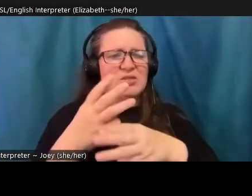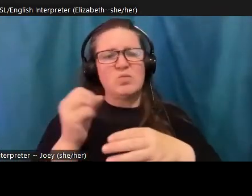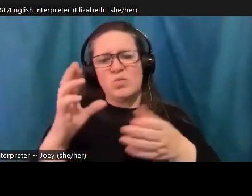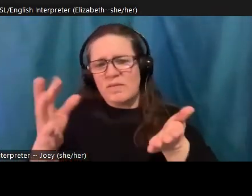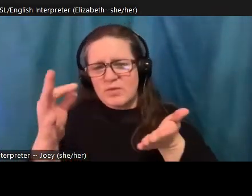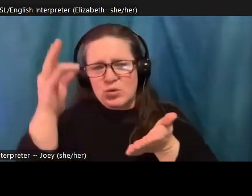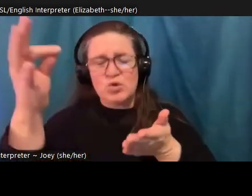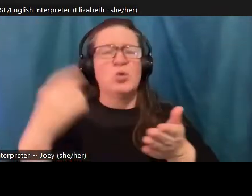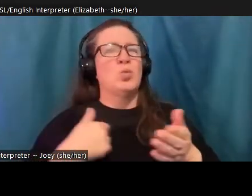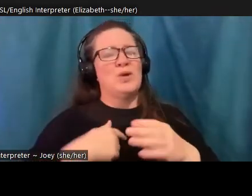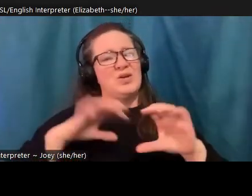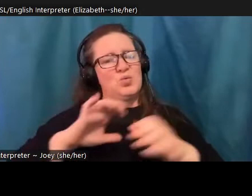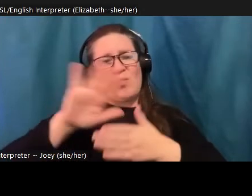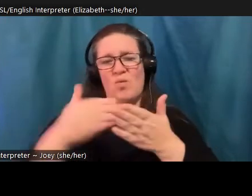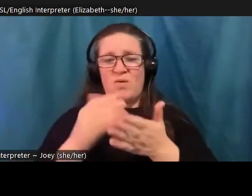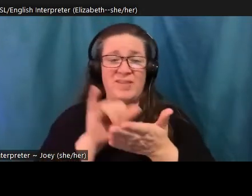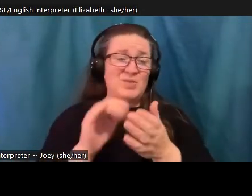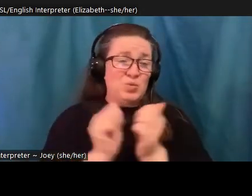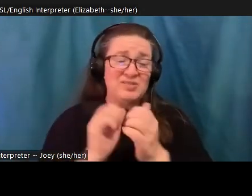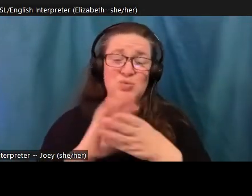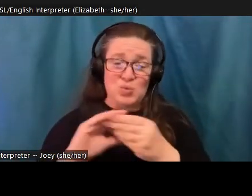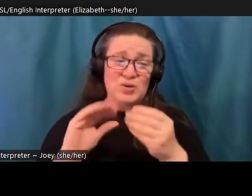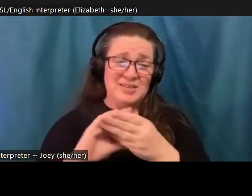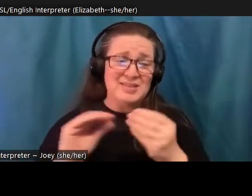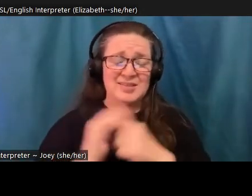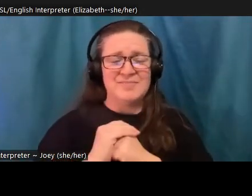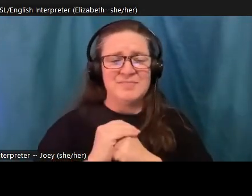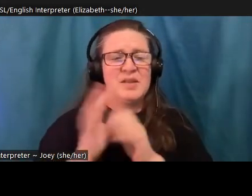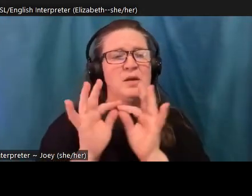And so it's important to, to be aware of the kinds of narratives